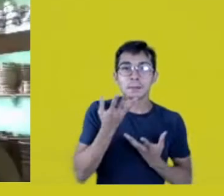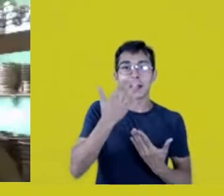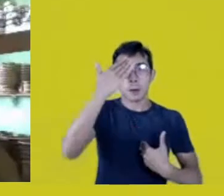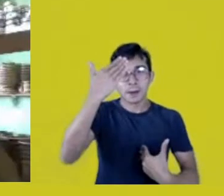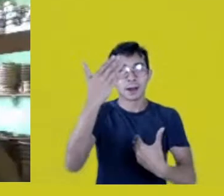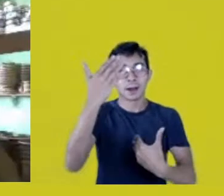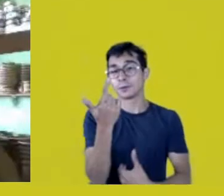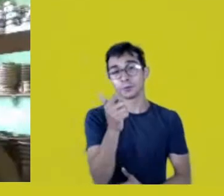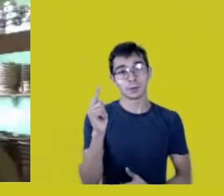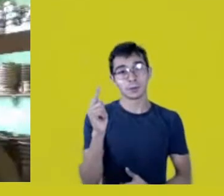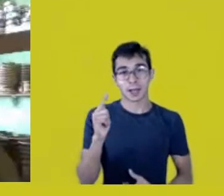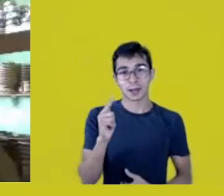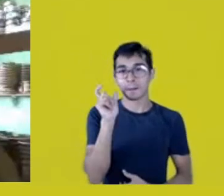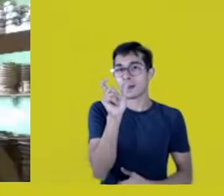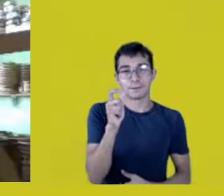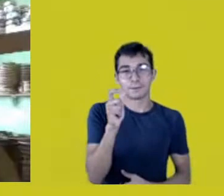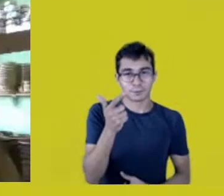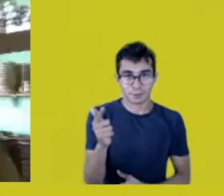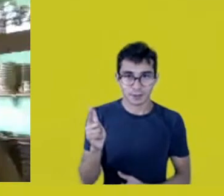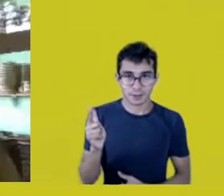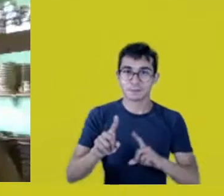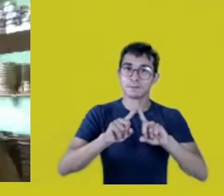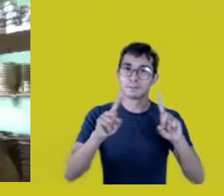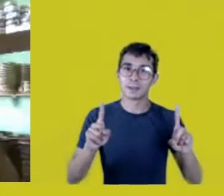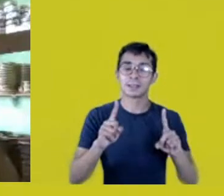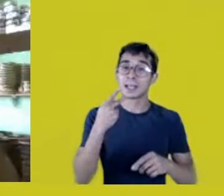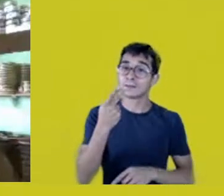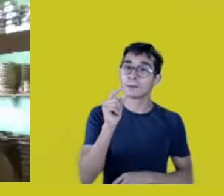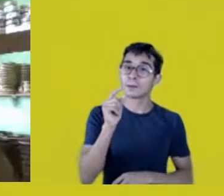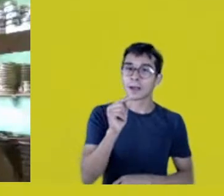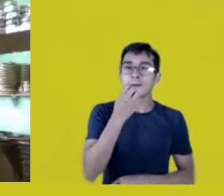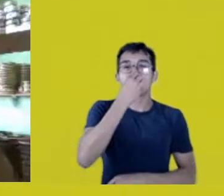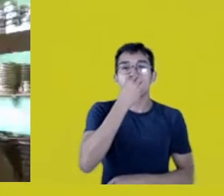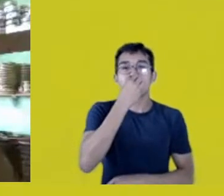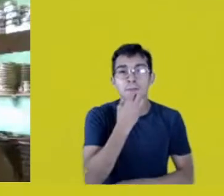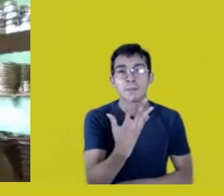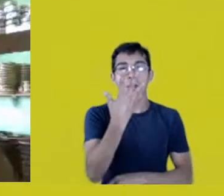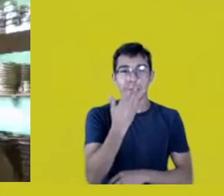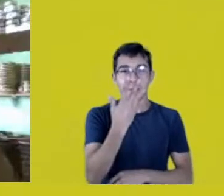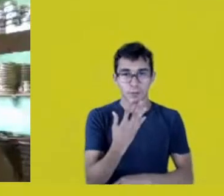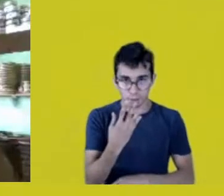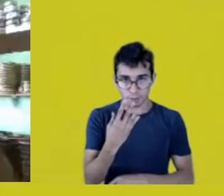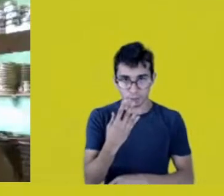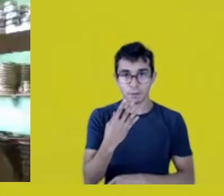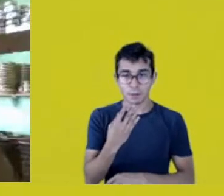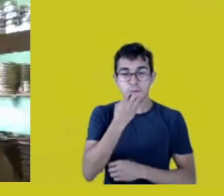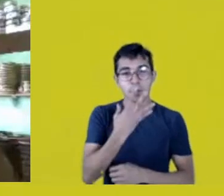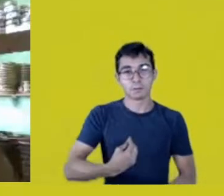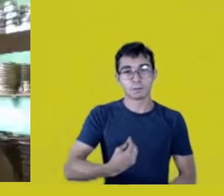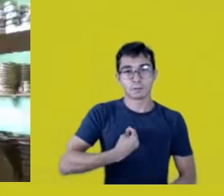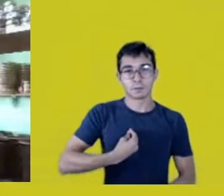but we say “this was very good”. It is very good to be here. Thank you.